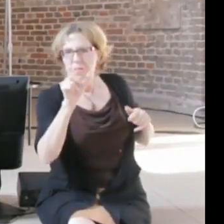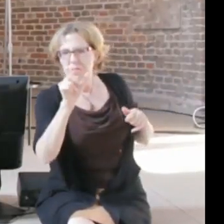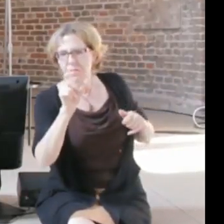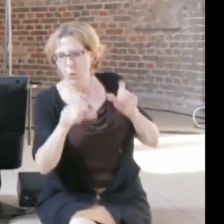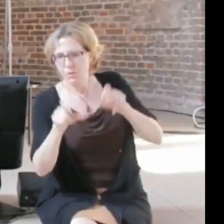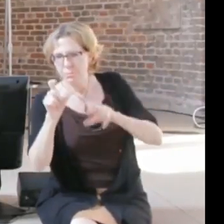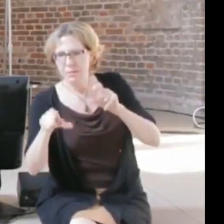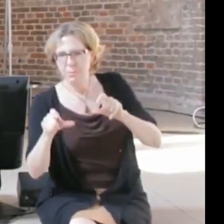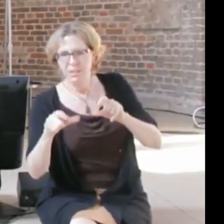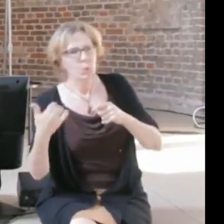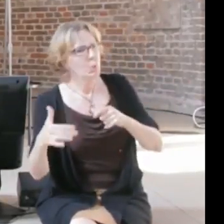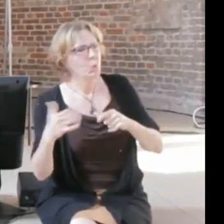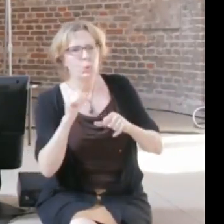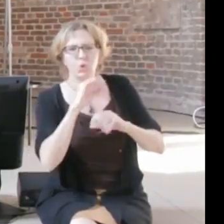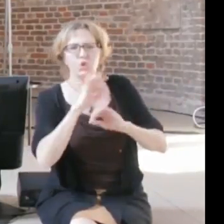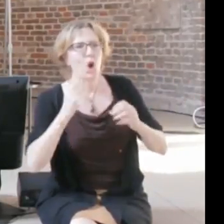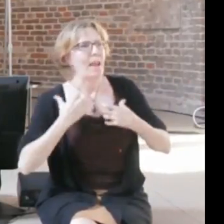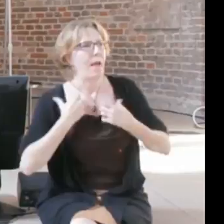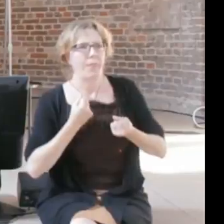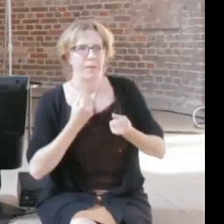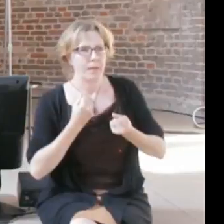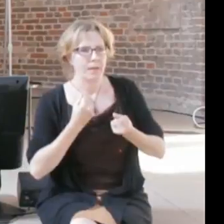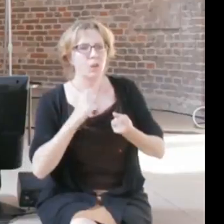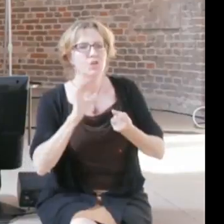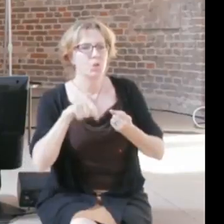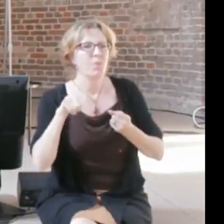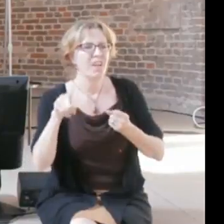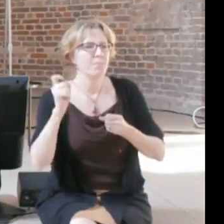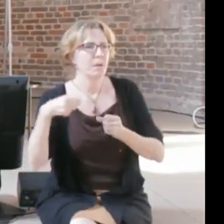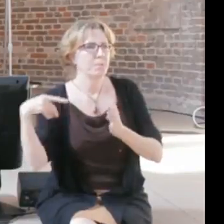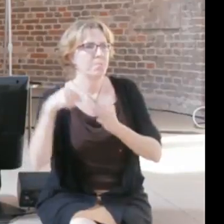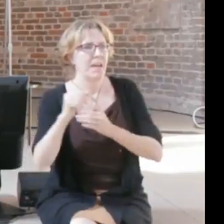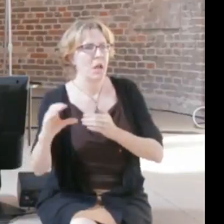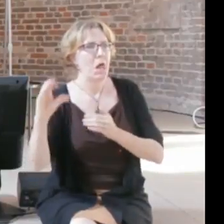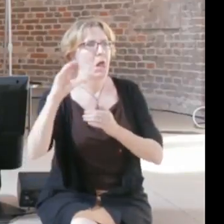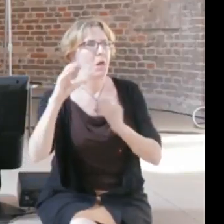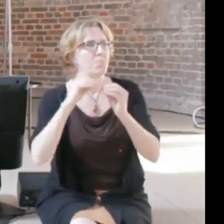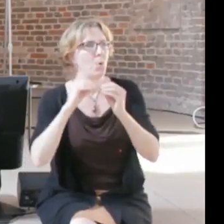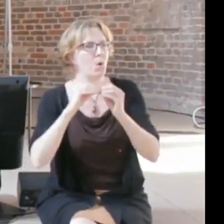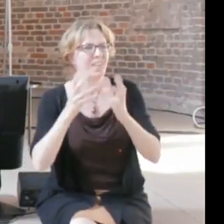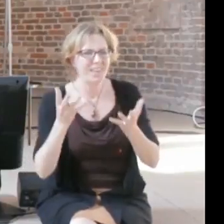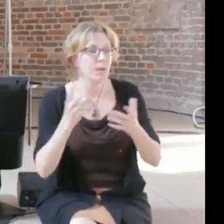and the people to understand, and the fairness became a mathematical technical decision,